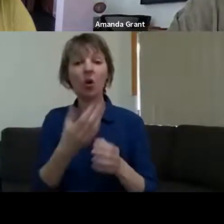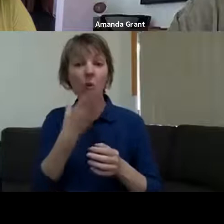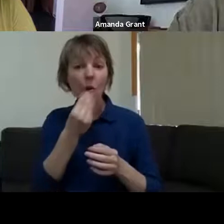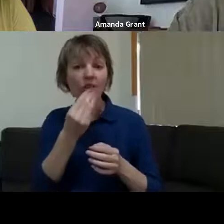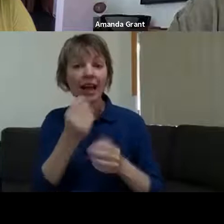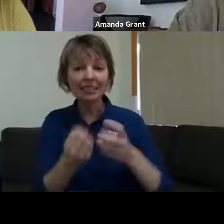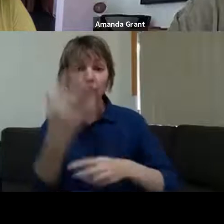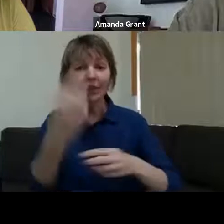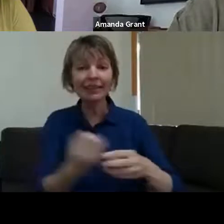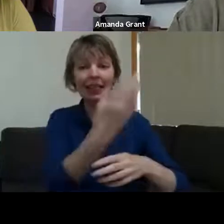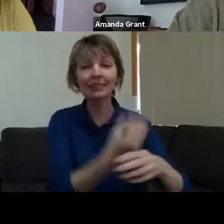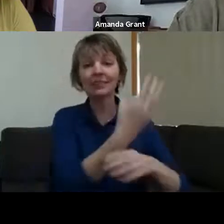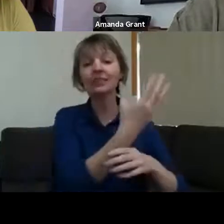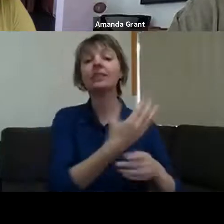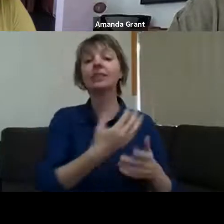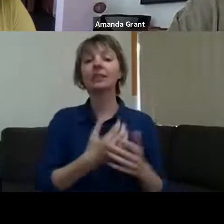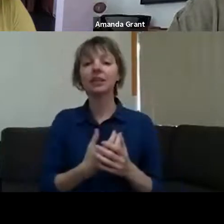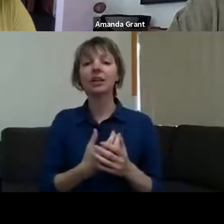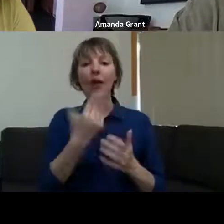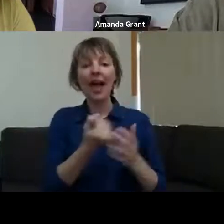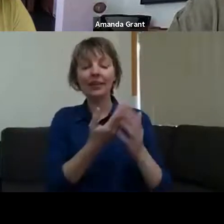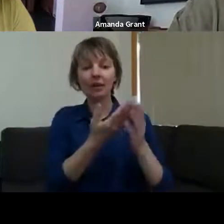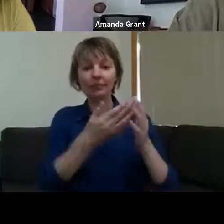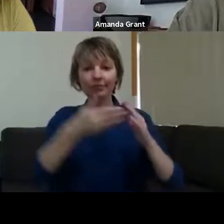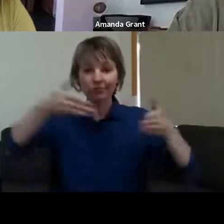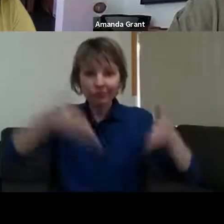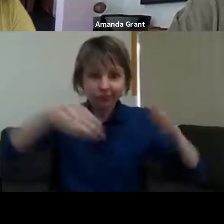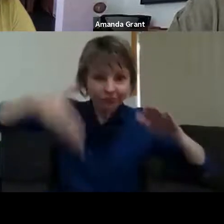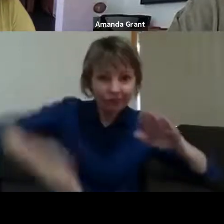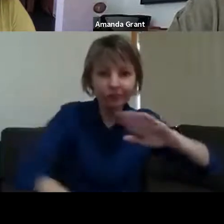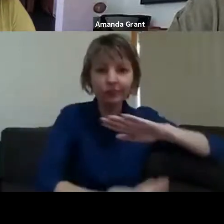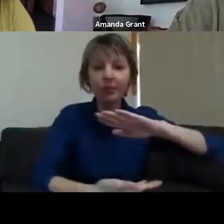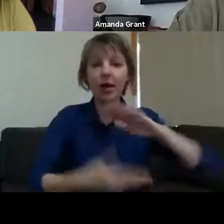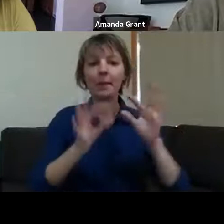surrounded - by Kosciuszko National Park and a state forest and nature reserve as well. We always knew there was no way in or out if there